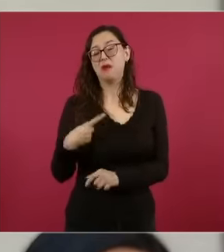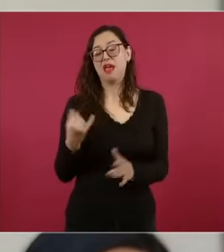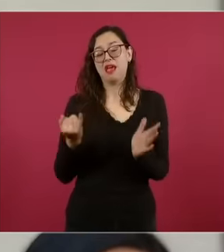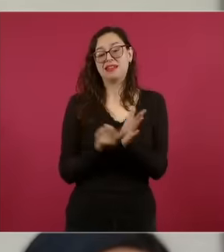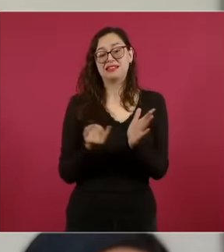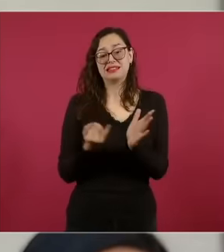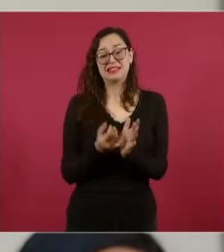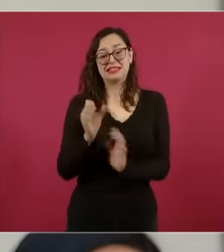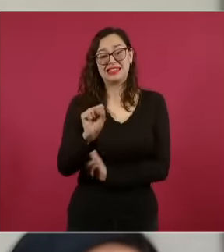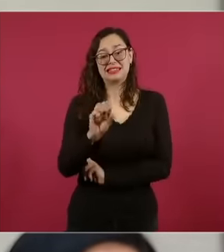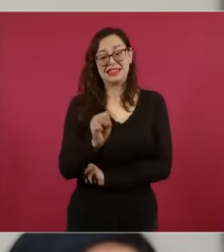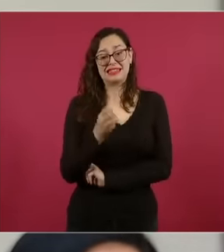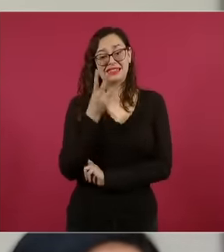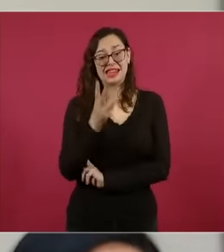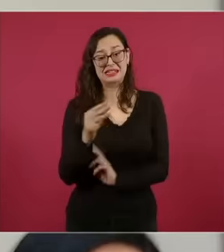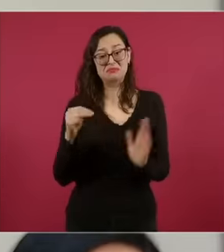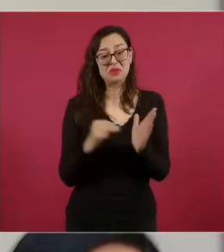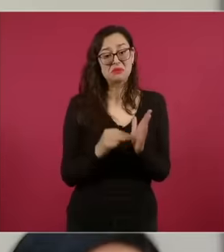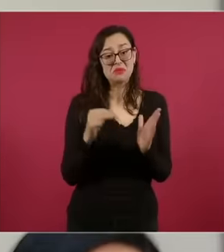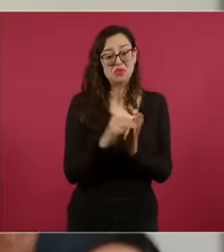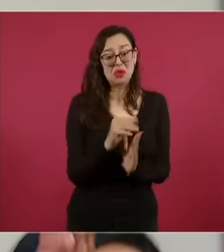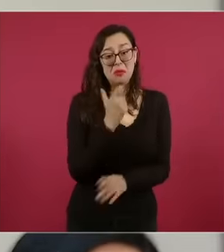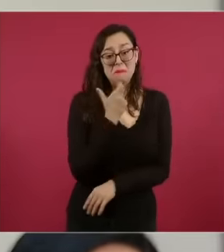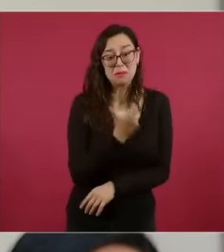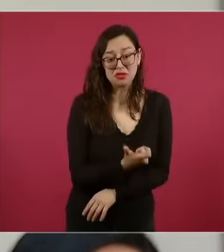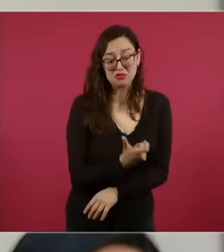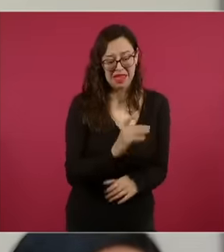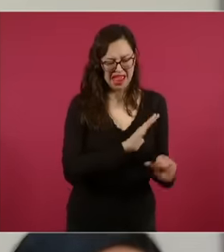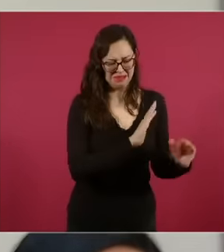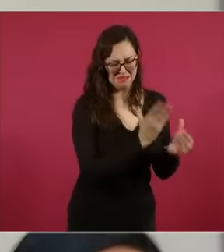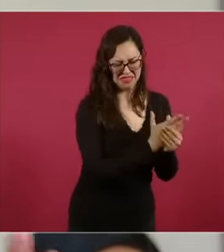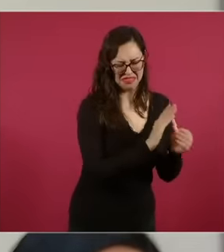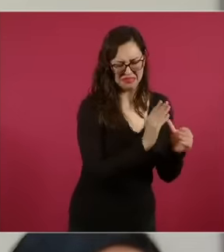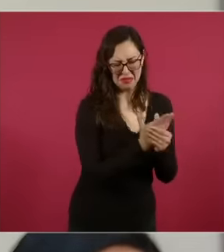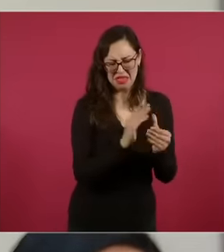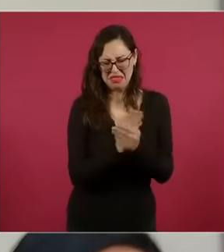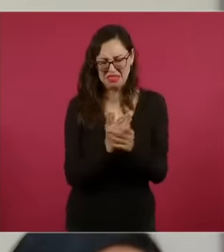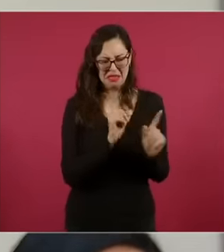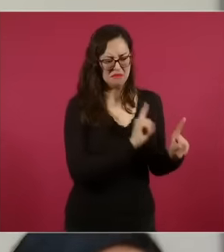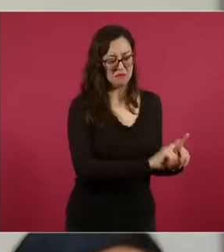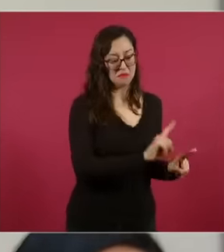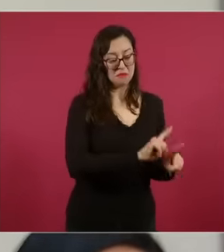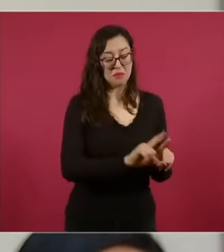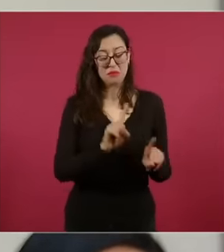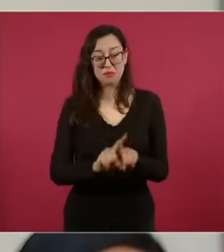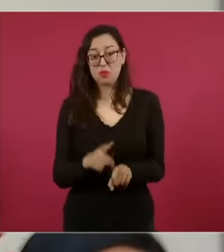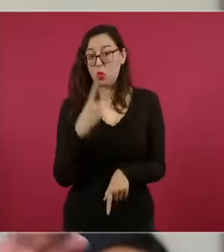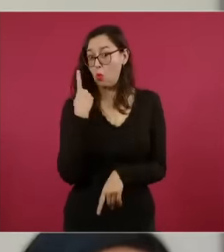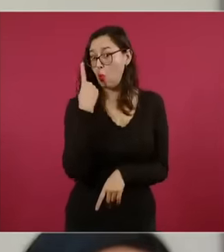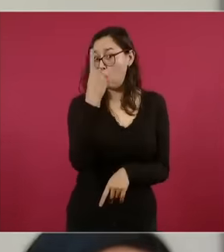Supreme Court talking about the judicial power of the businessmen who are recording a part